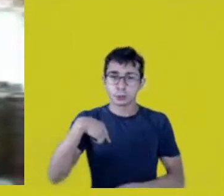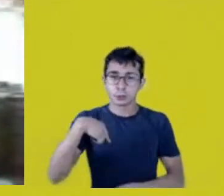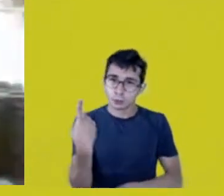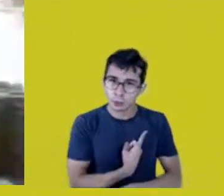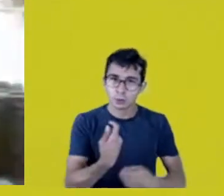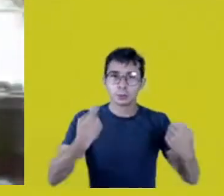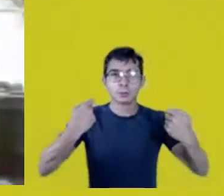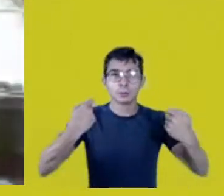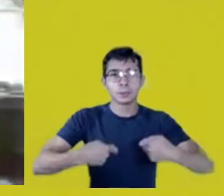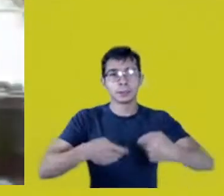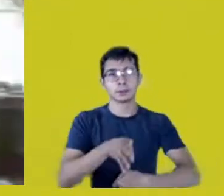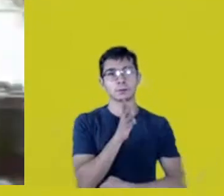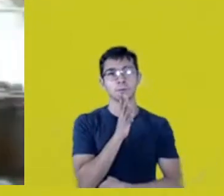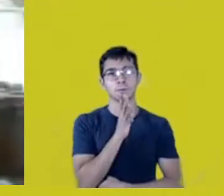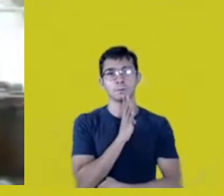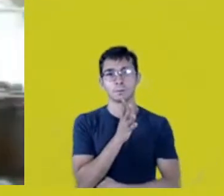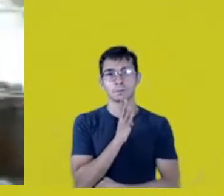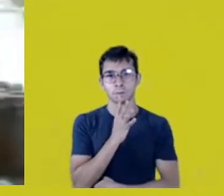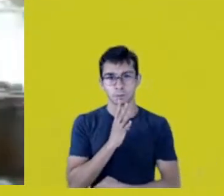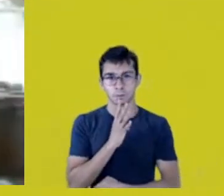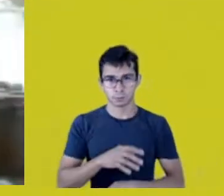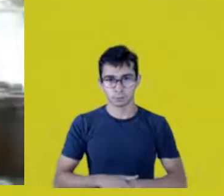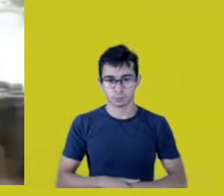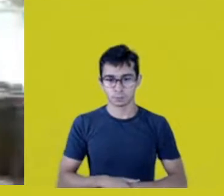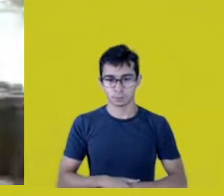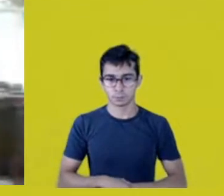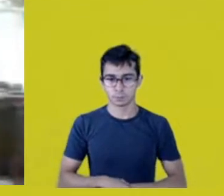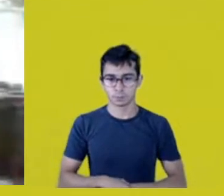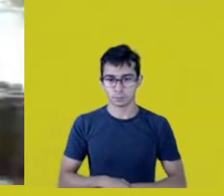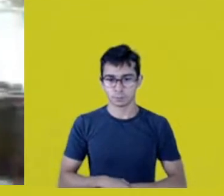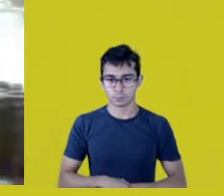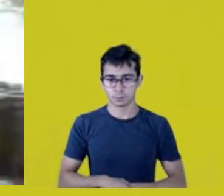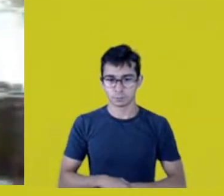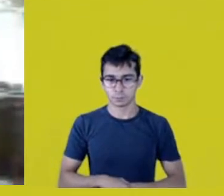because it’s from them that we give life.